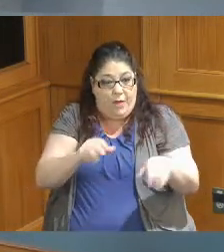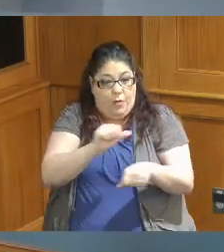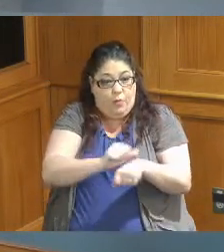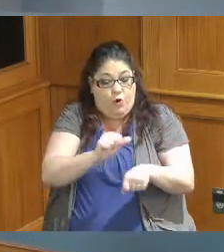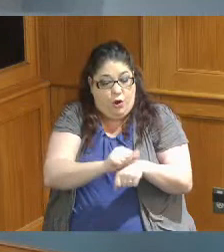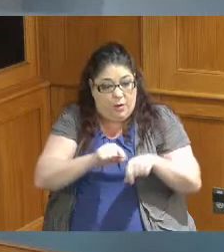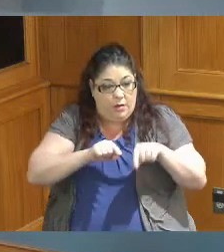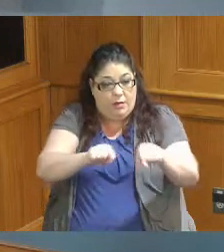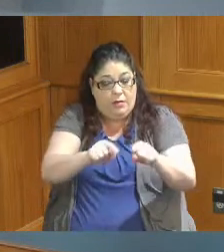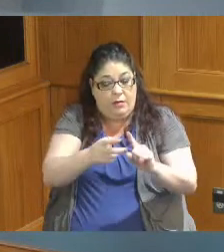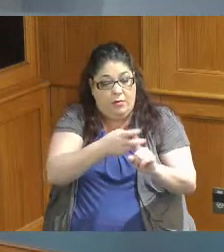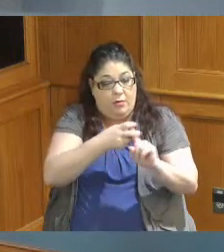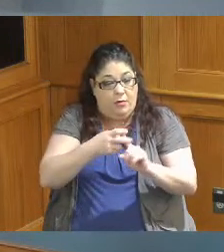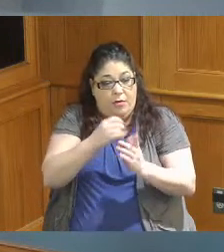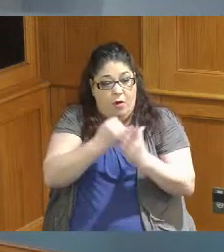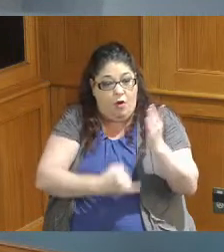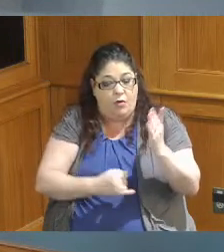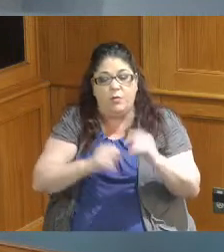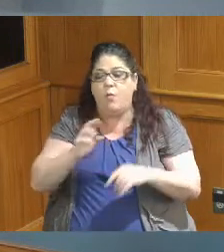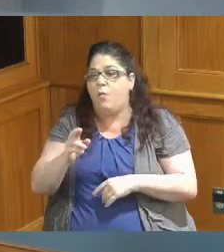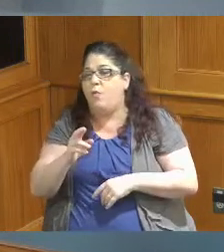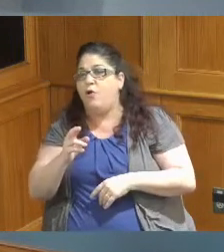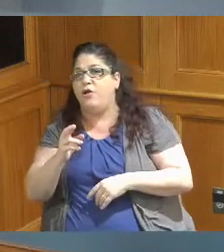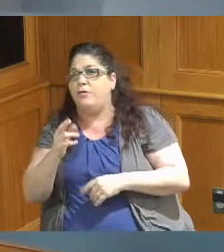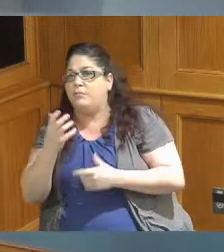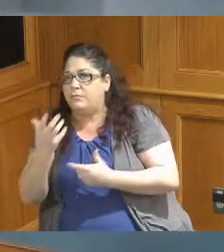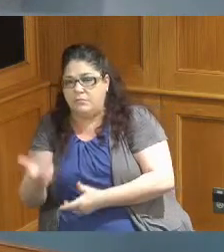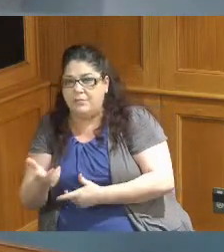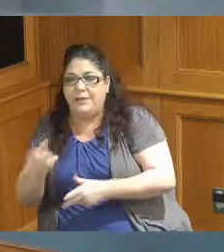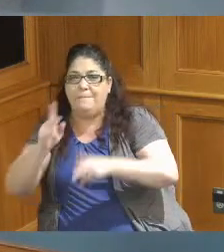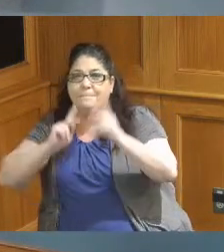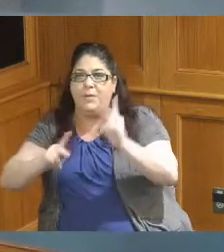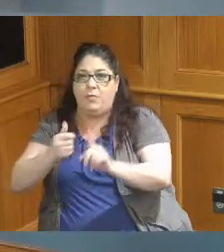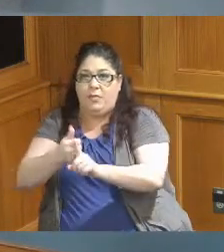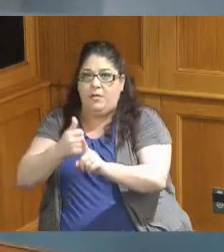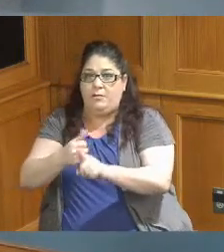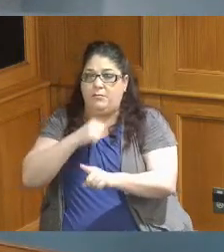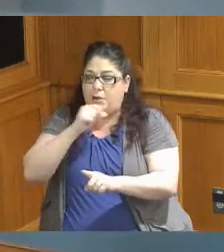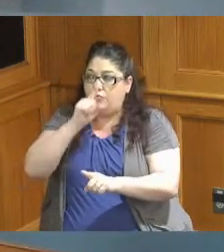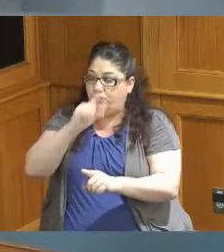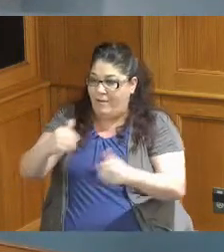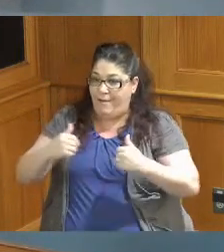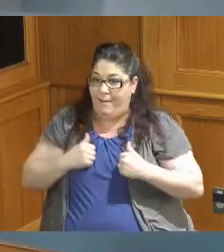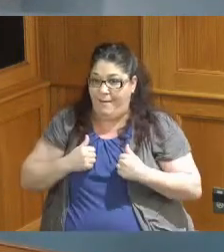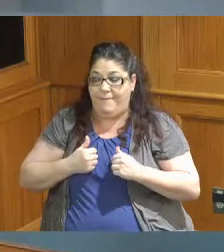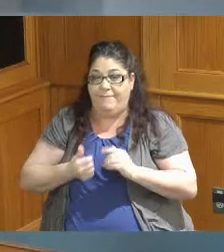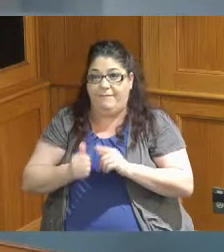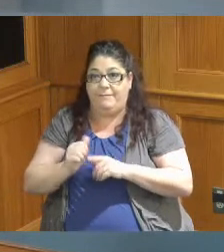young people that you're trying to they don't know if they have it but could get trained to have it